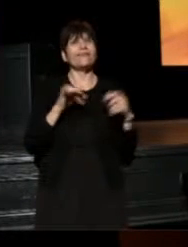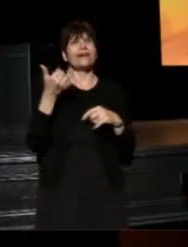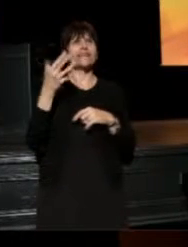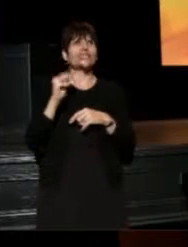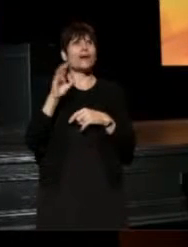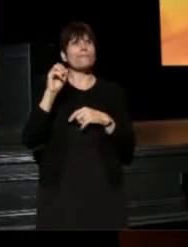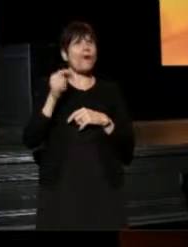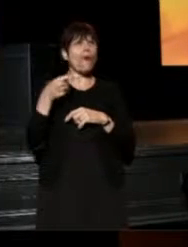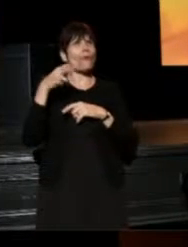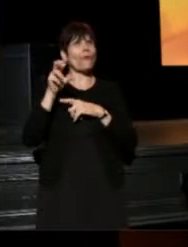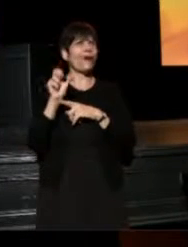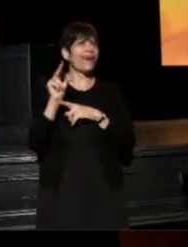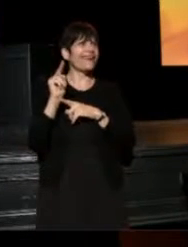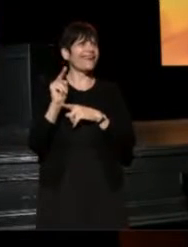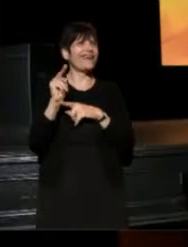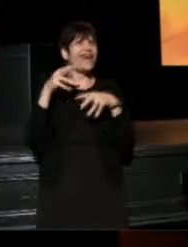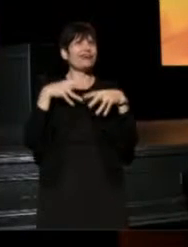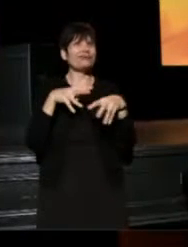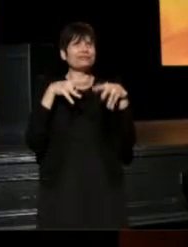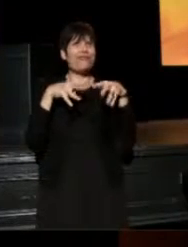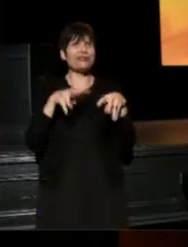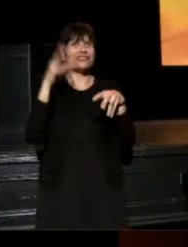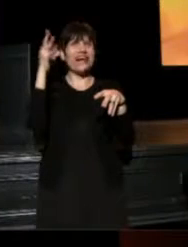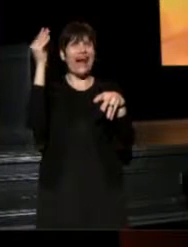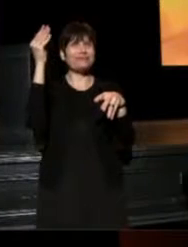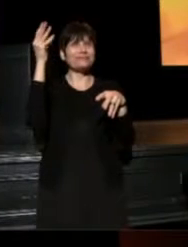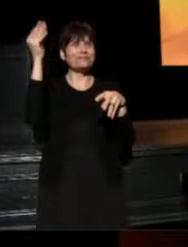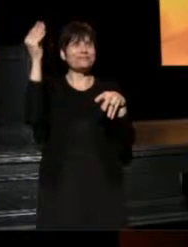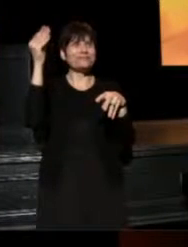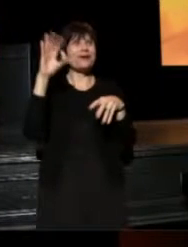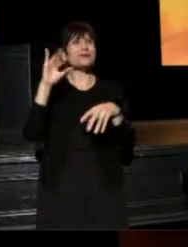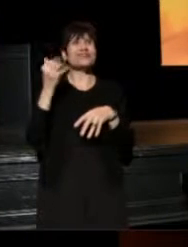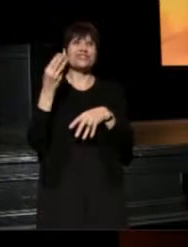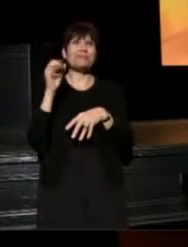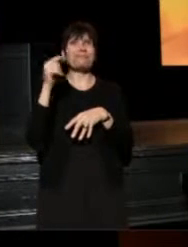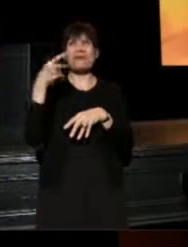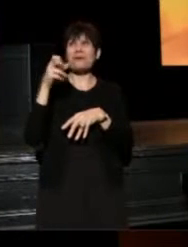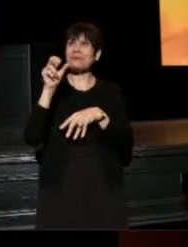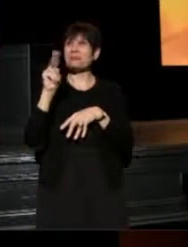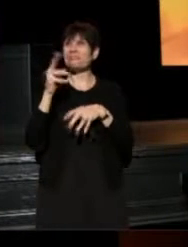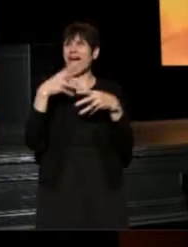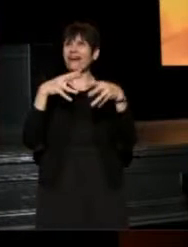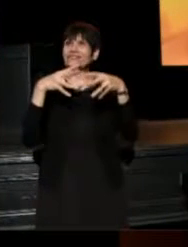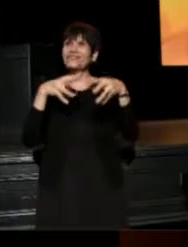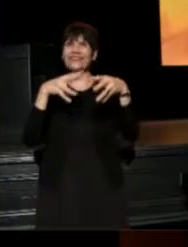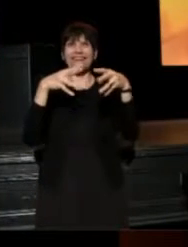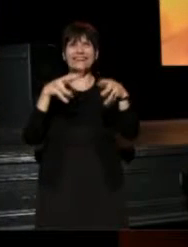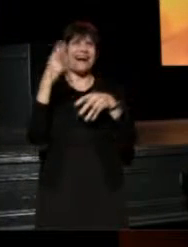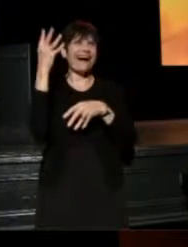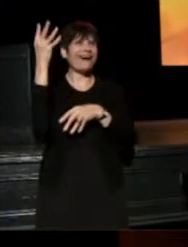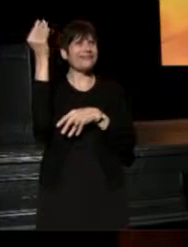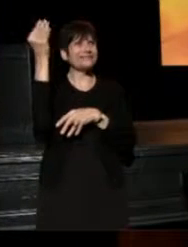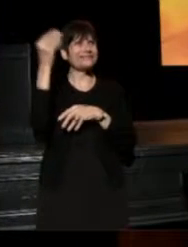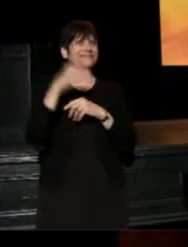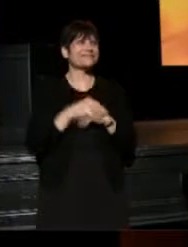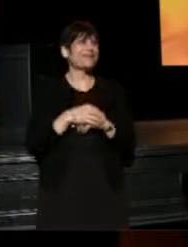When Jim O'Quinn goes marching out